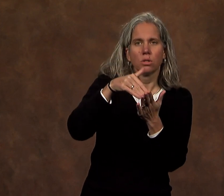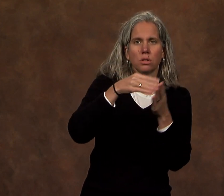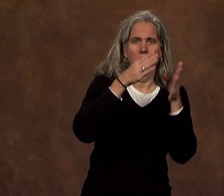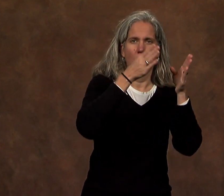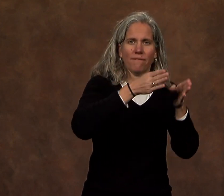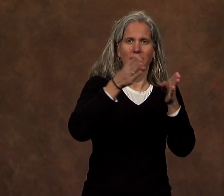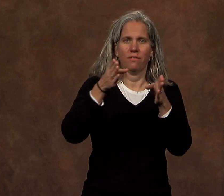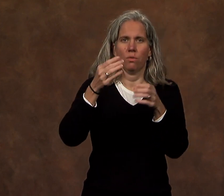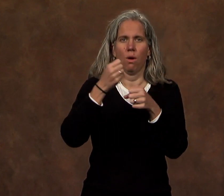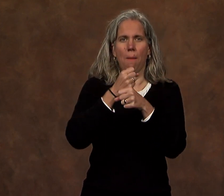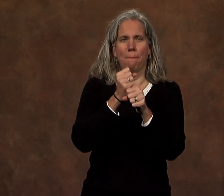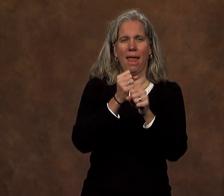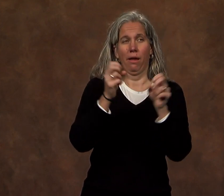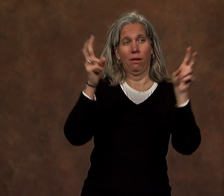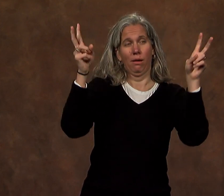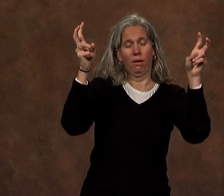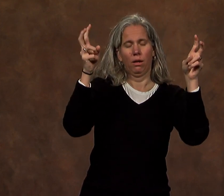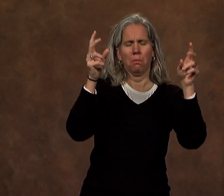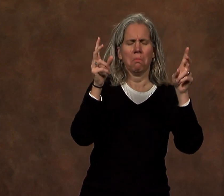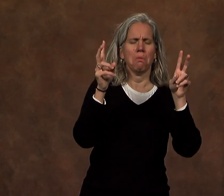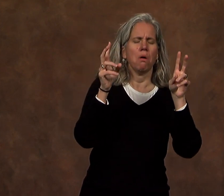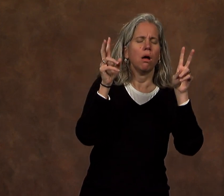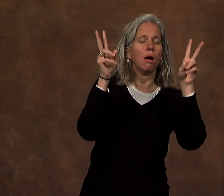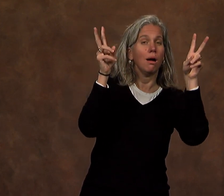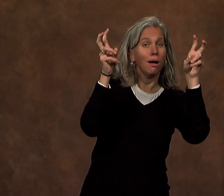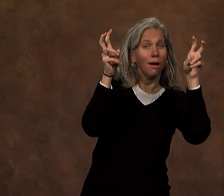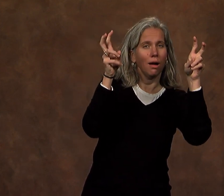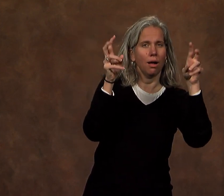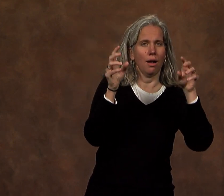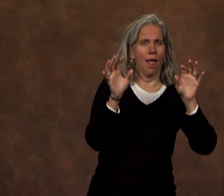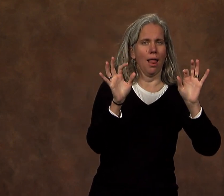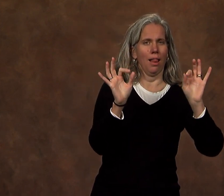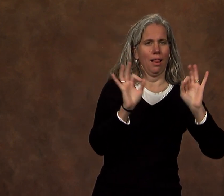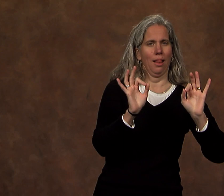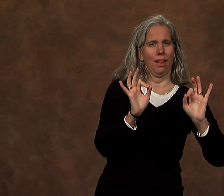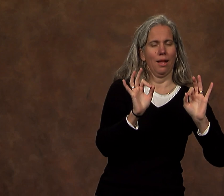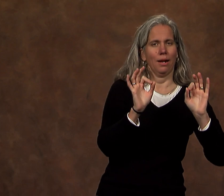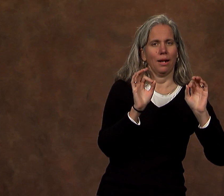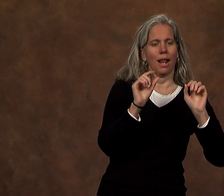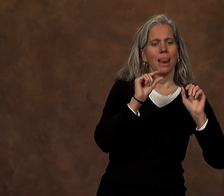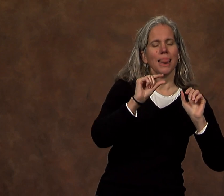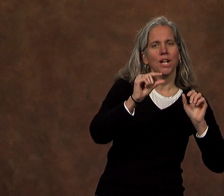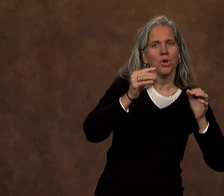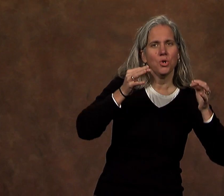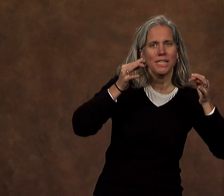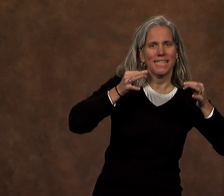of individuals who have made what might seem to be 'little' decisions in their lives